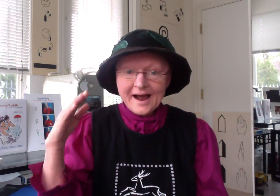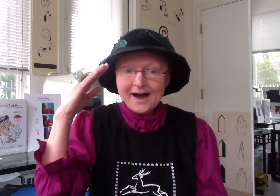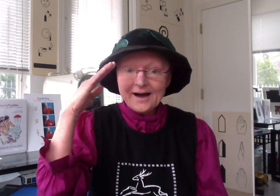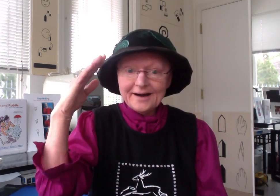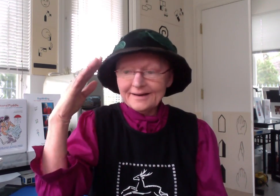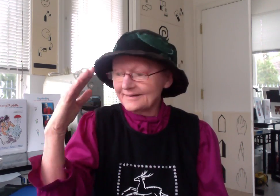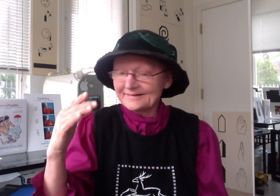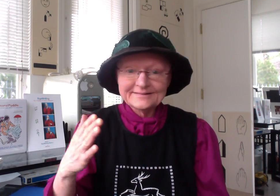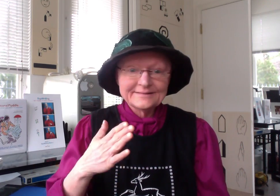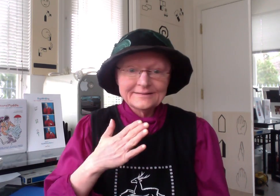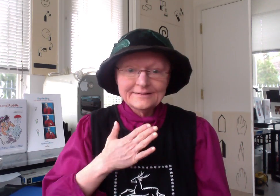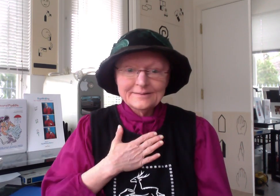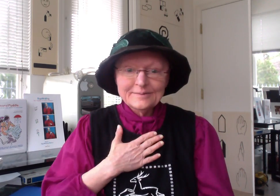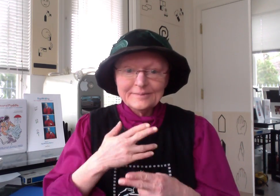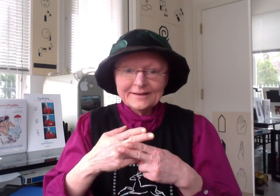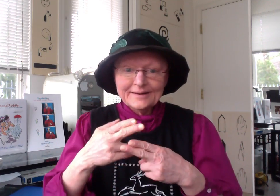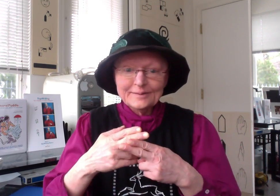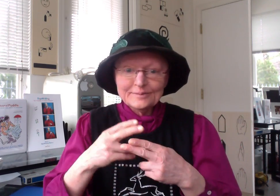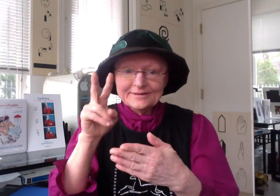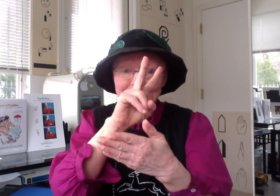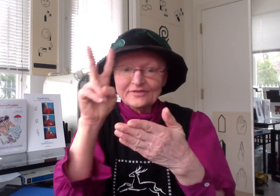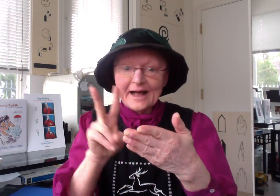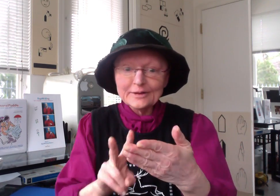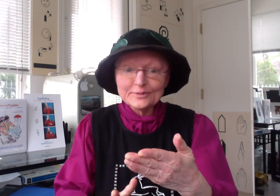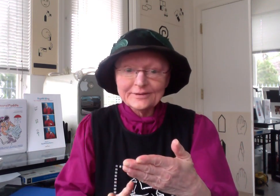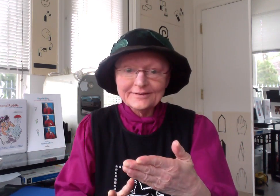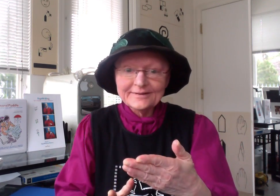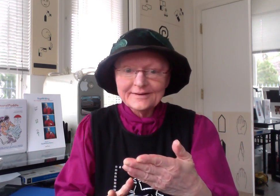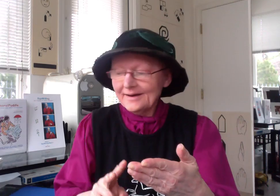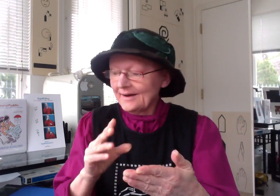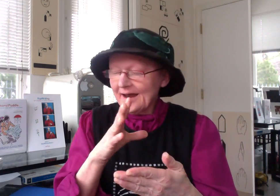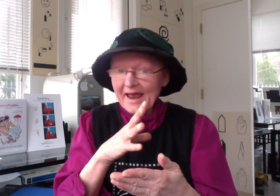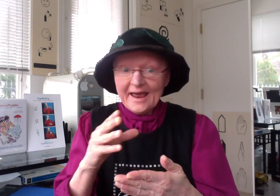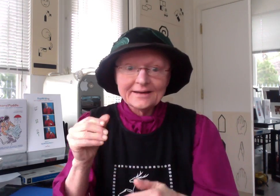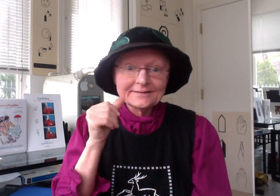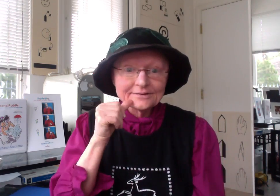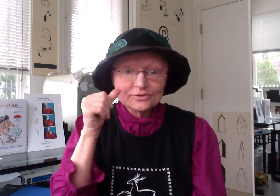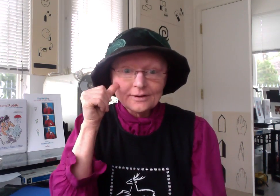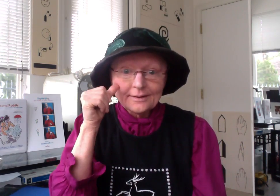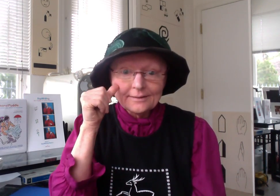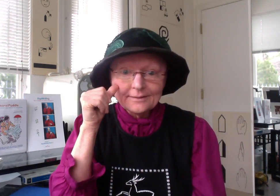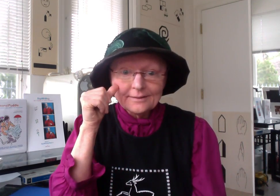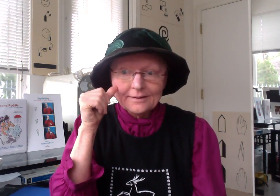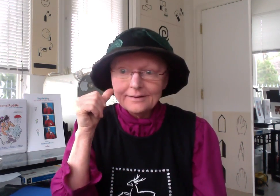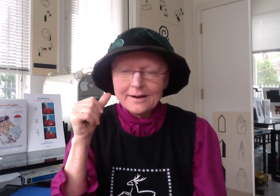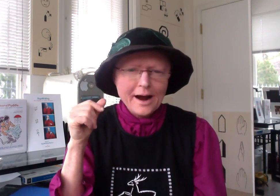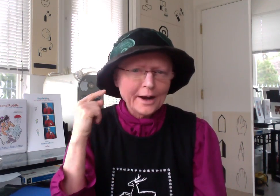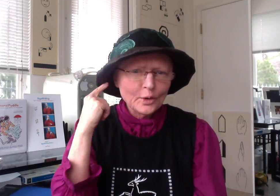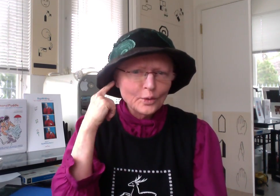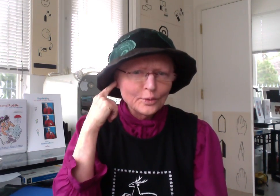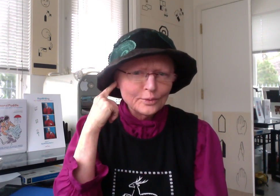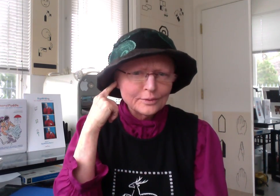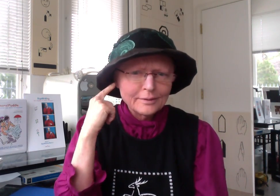Hi. My name is Valerie. And yesterday I heard